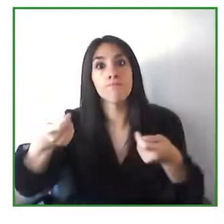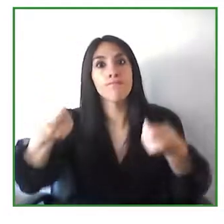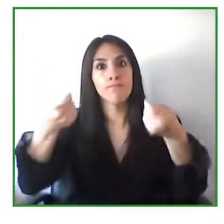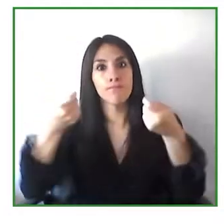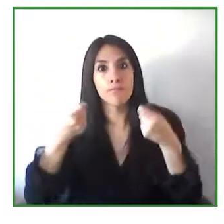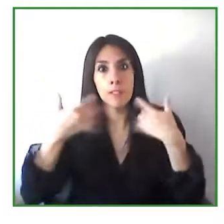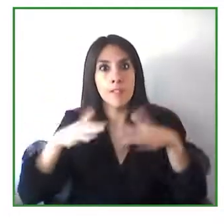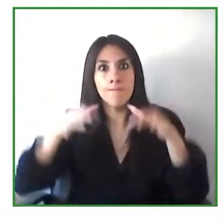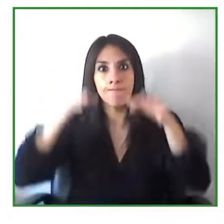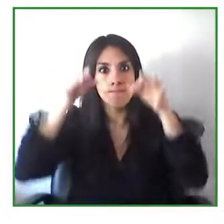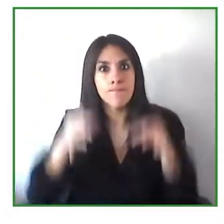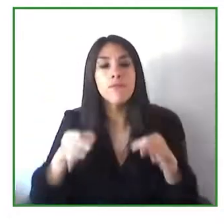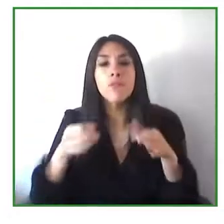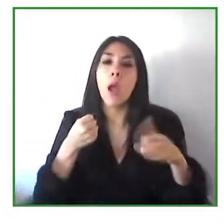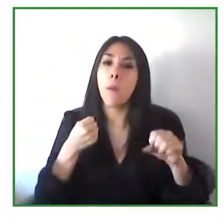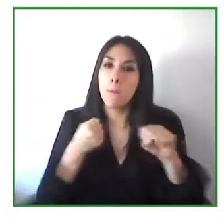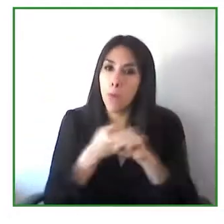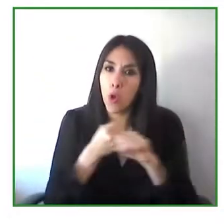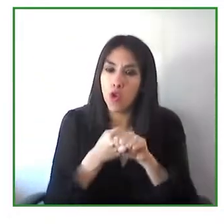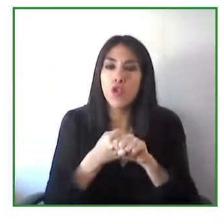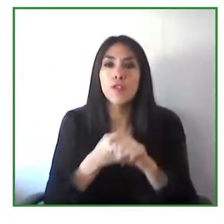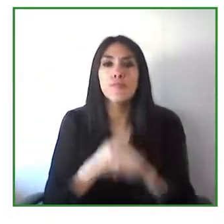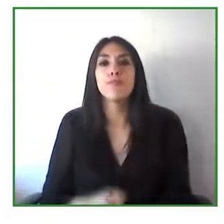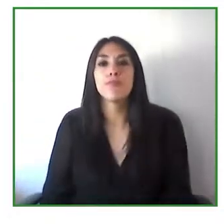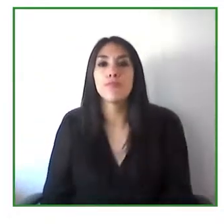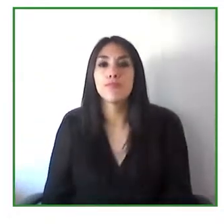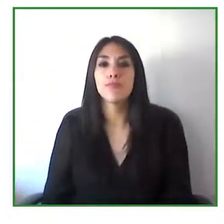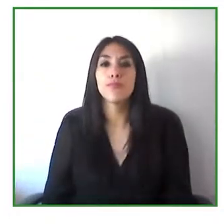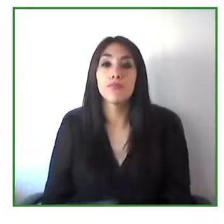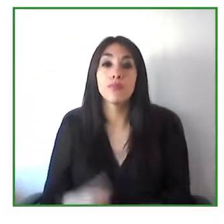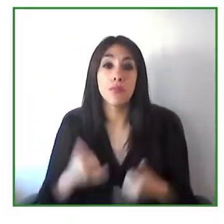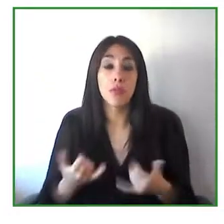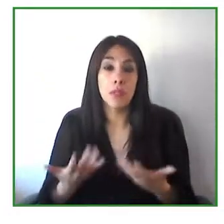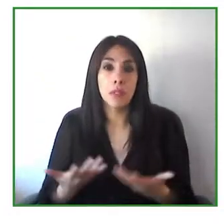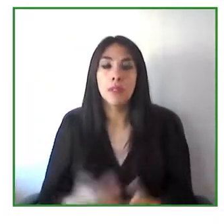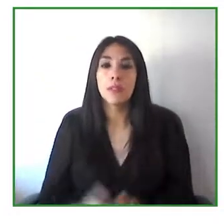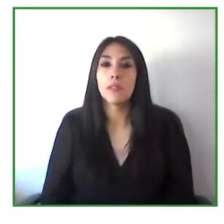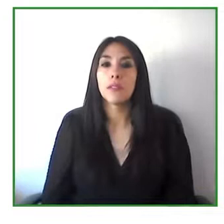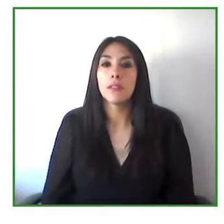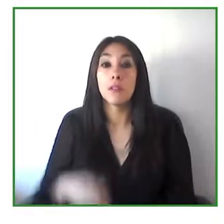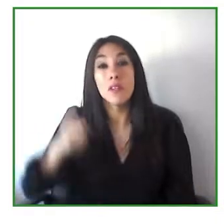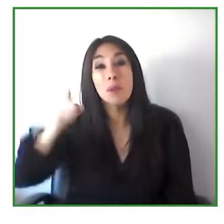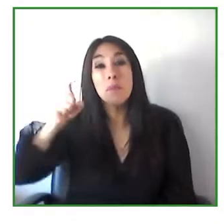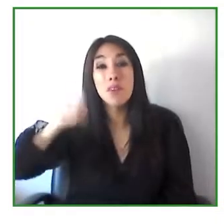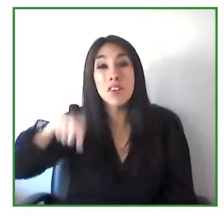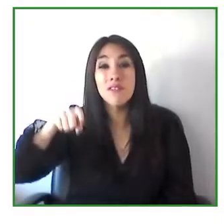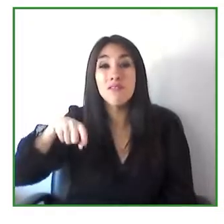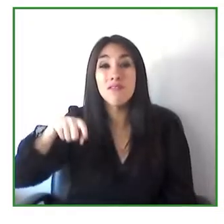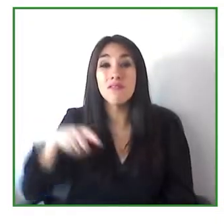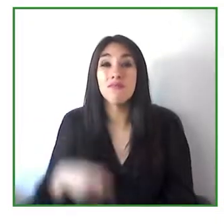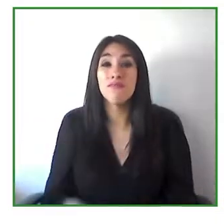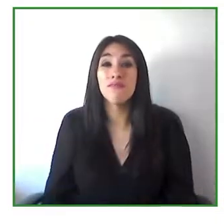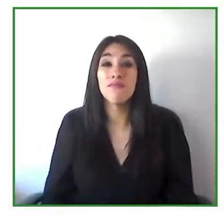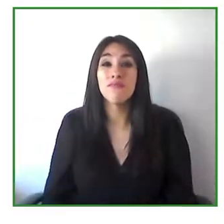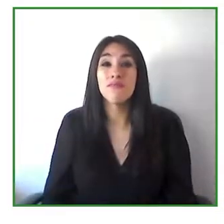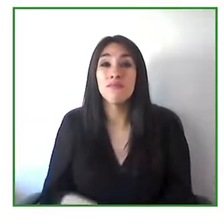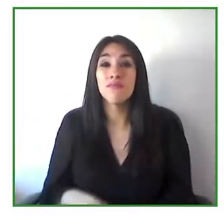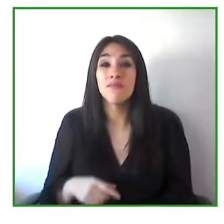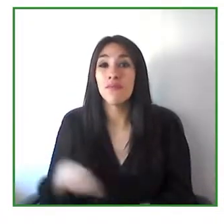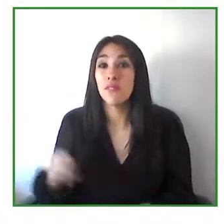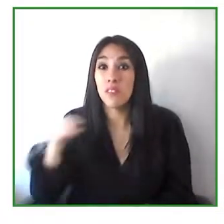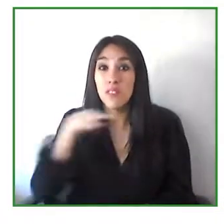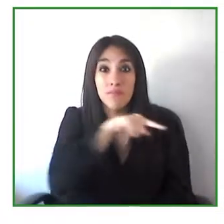led our organization this recipe to adopt and